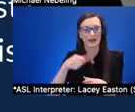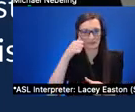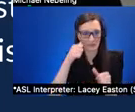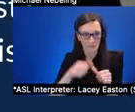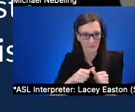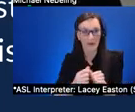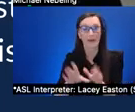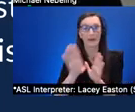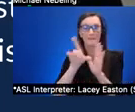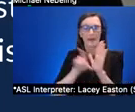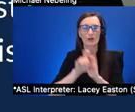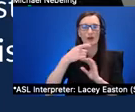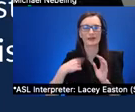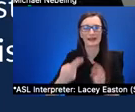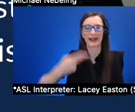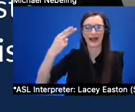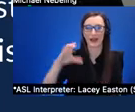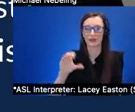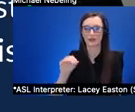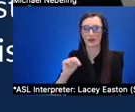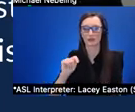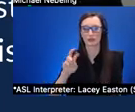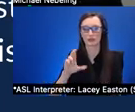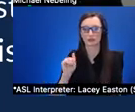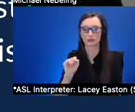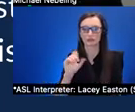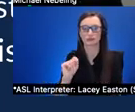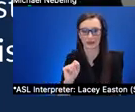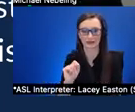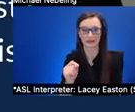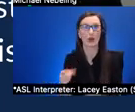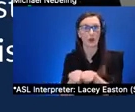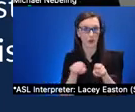we're also thinking about audio and the role that ambient noise might play in a scene